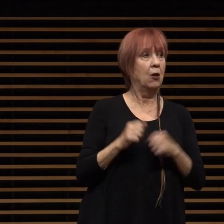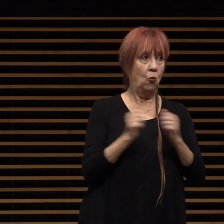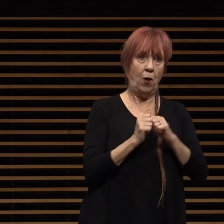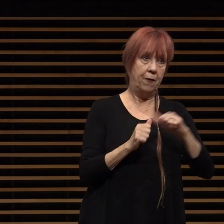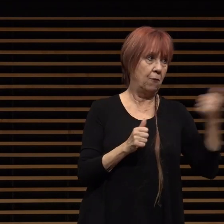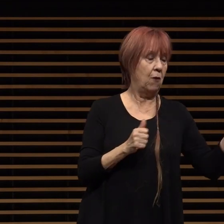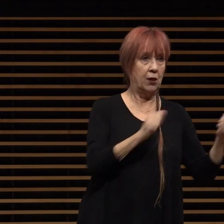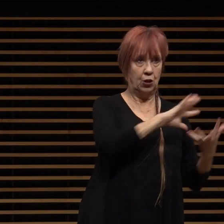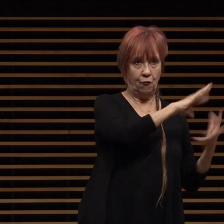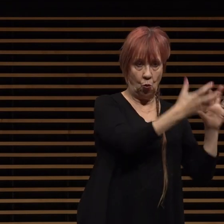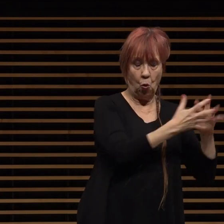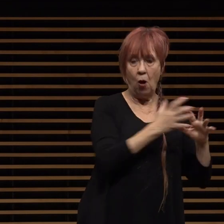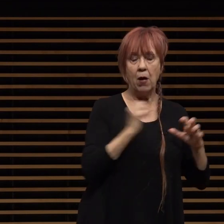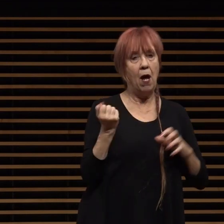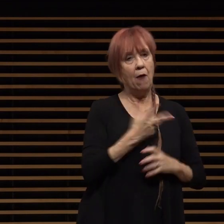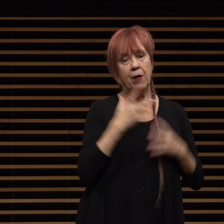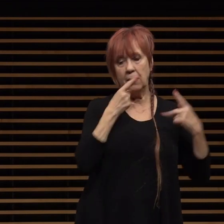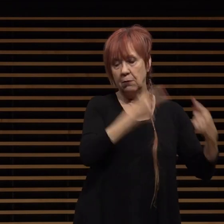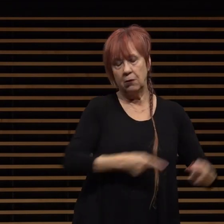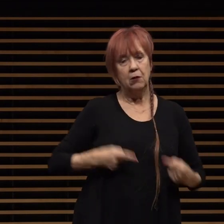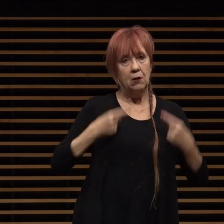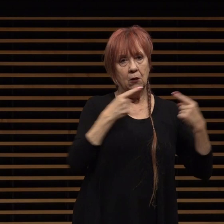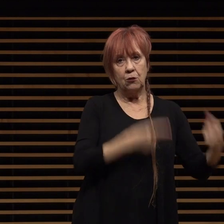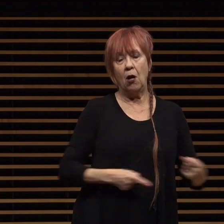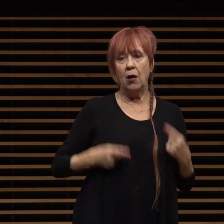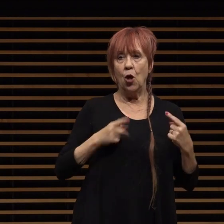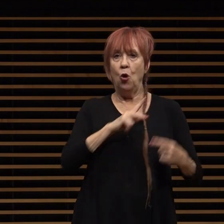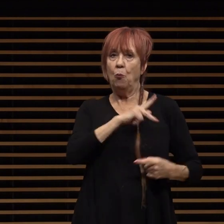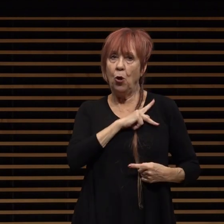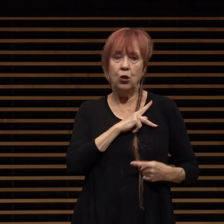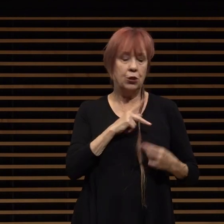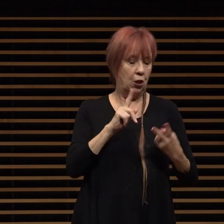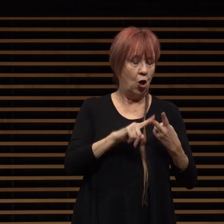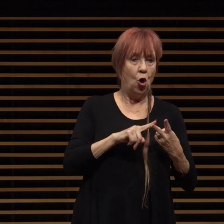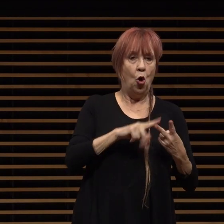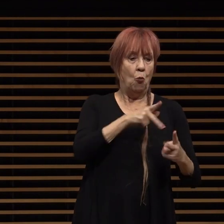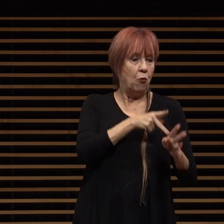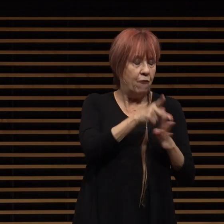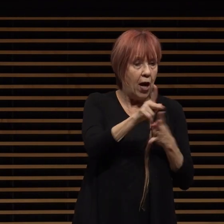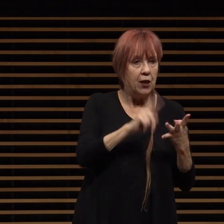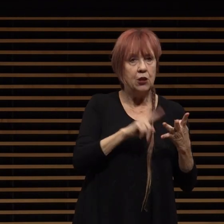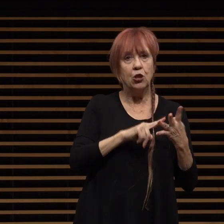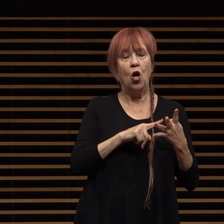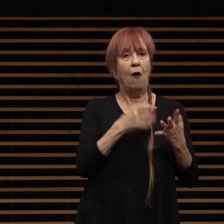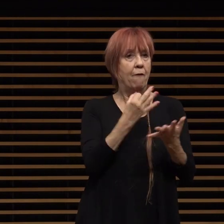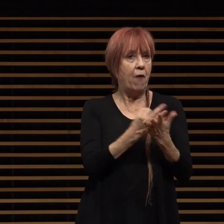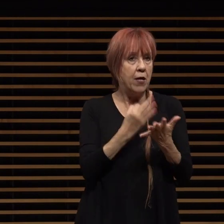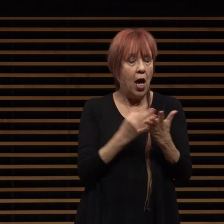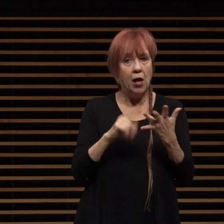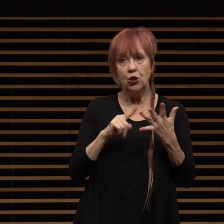aspect of our life personal professional financial health